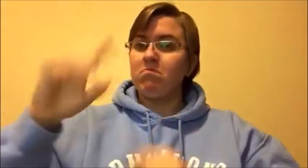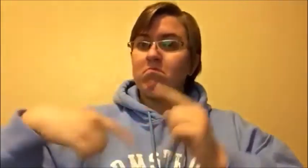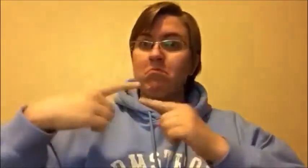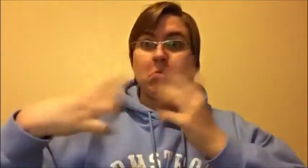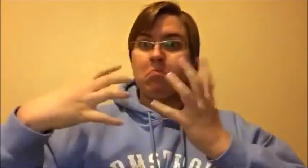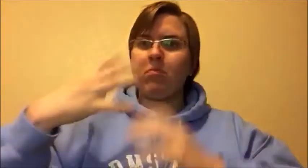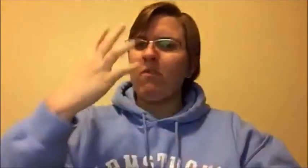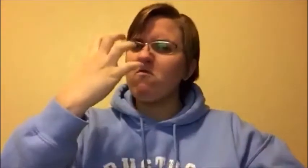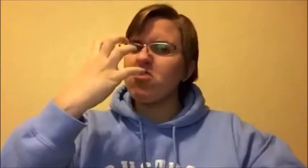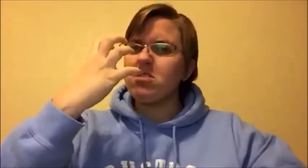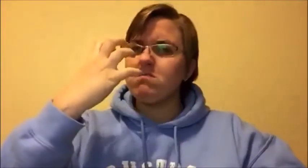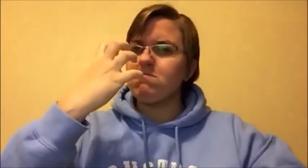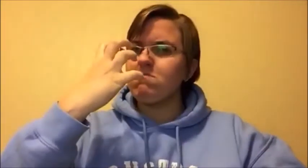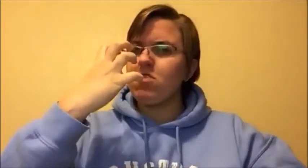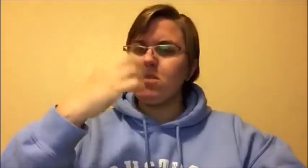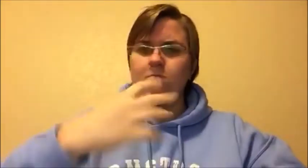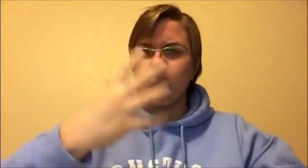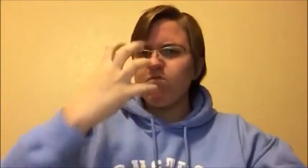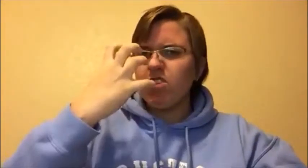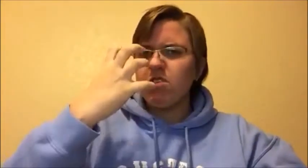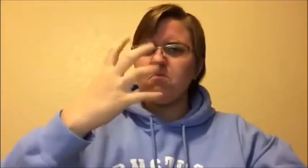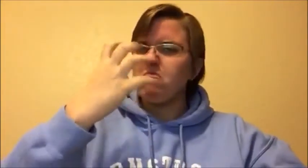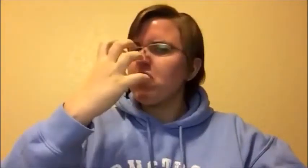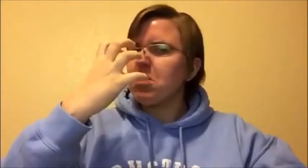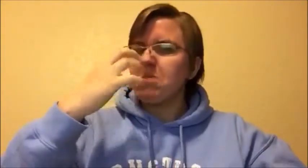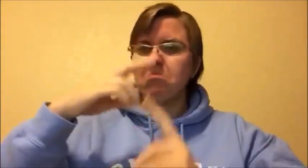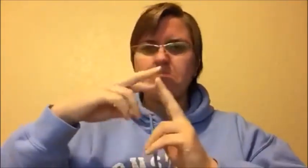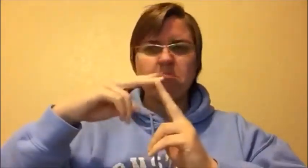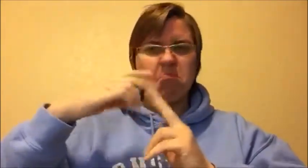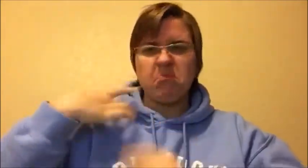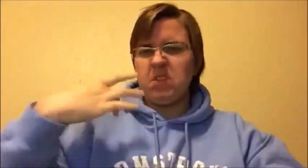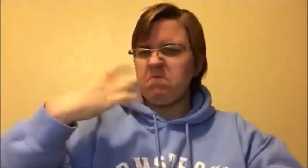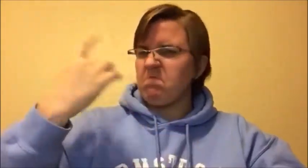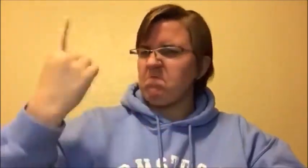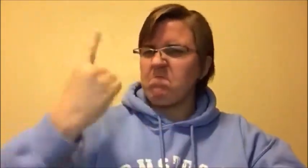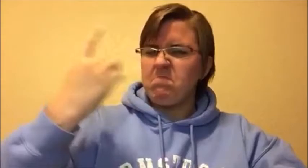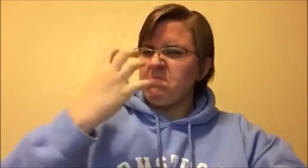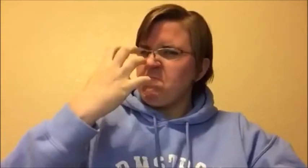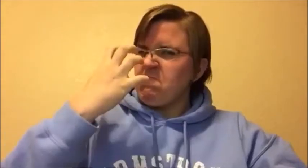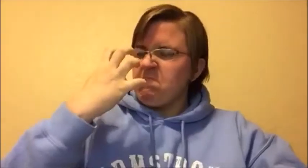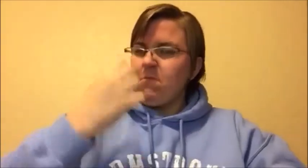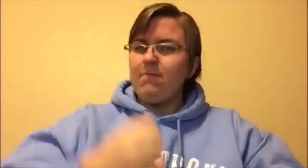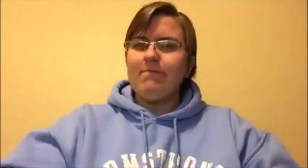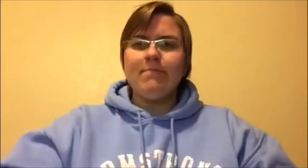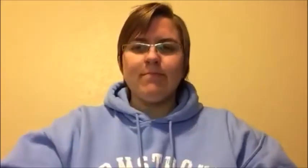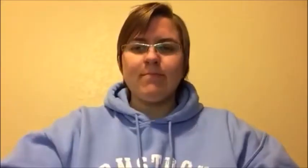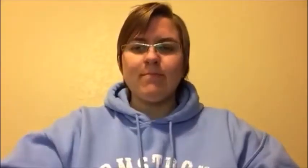His name sign is: [demonstrates sign] Always mad, he is.